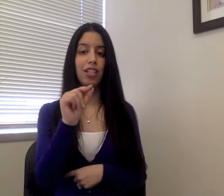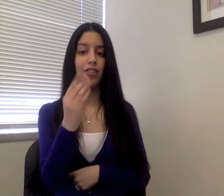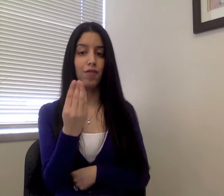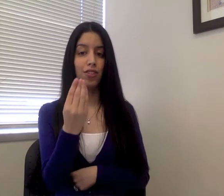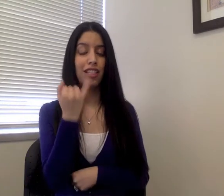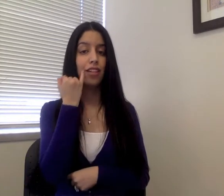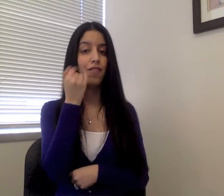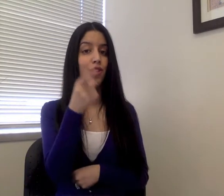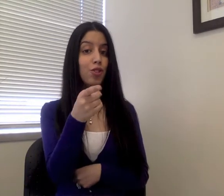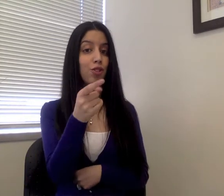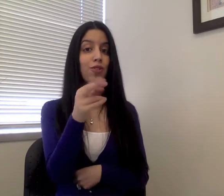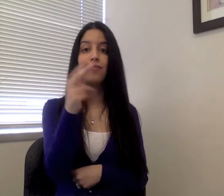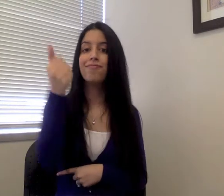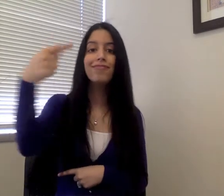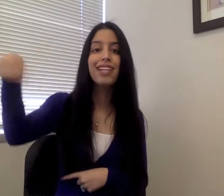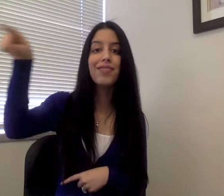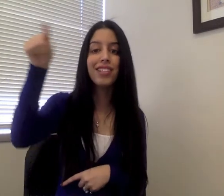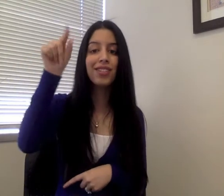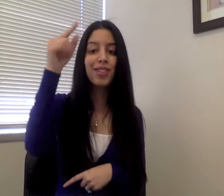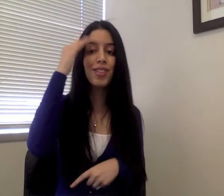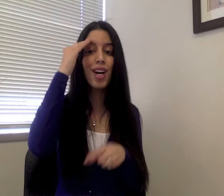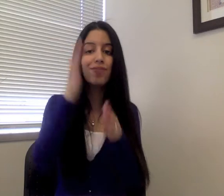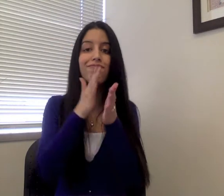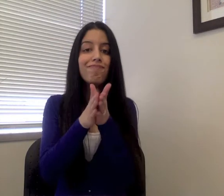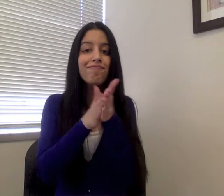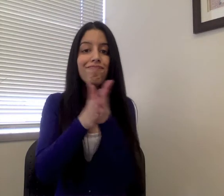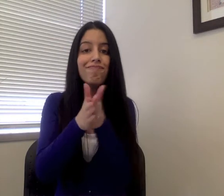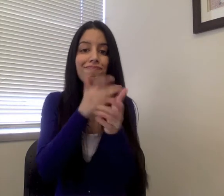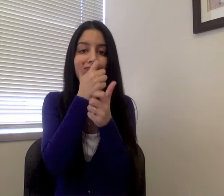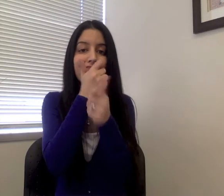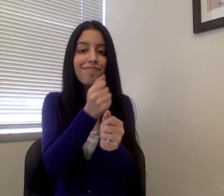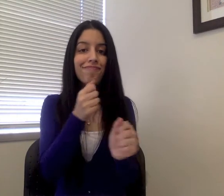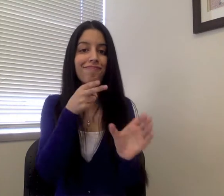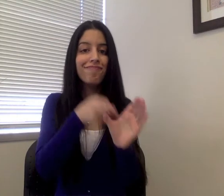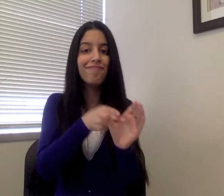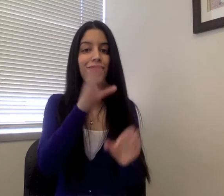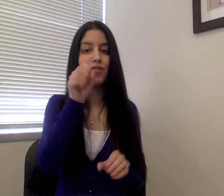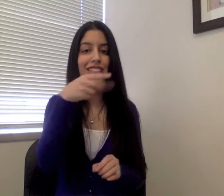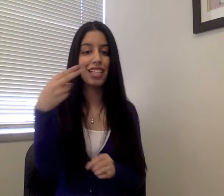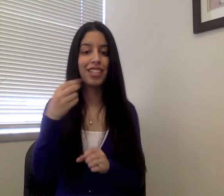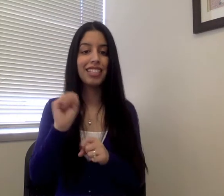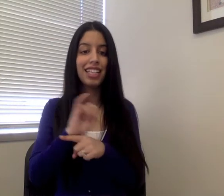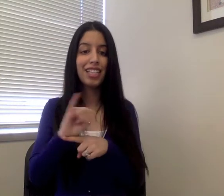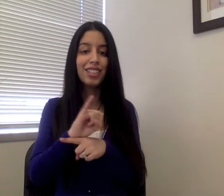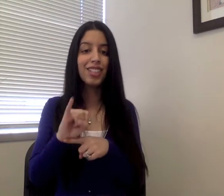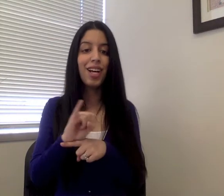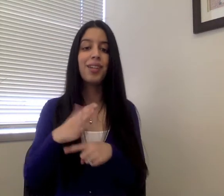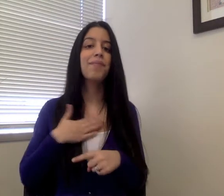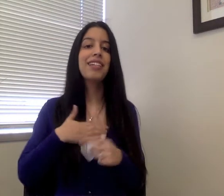the fall of 2014. If you or if you know someone that is interested in joining ODHH as an